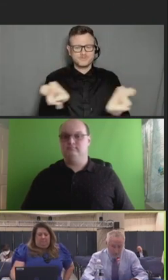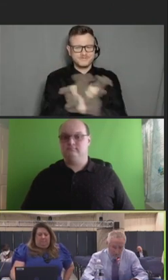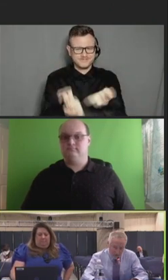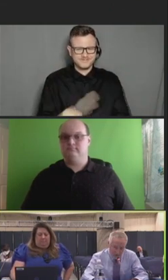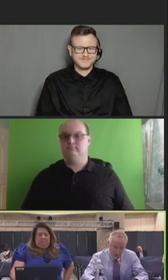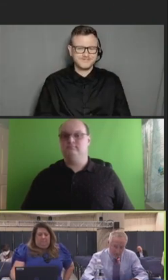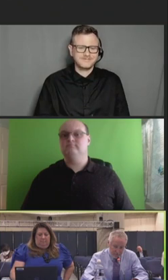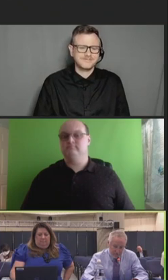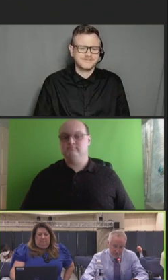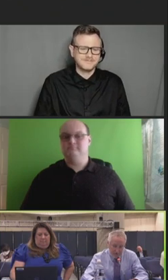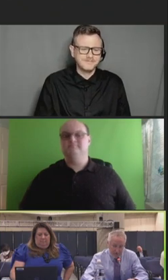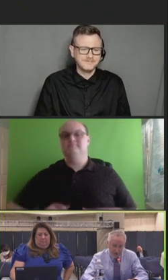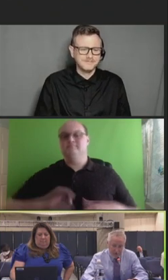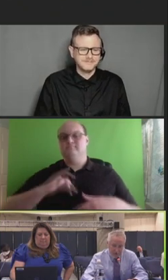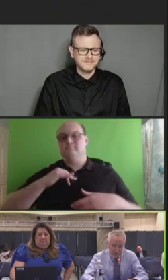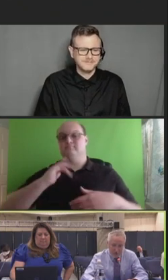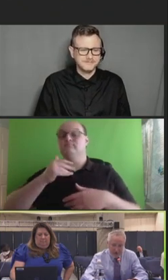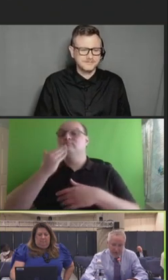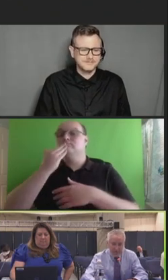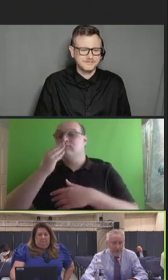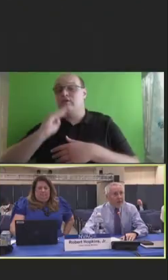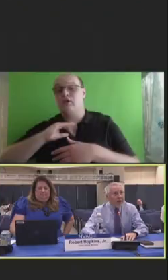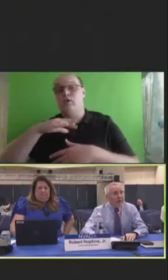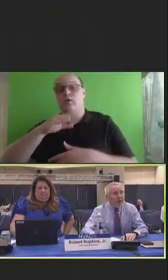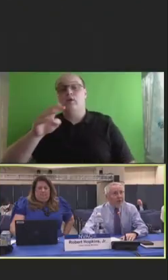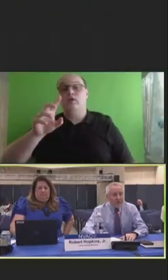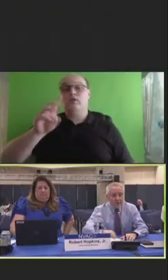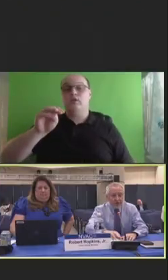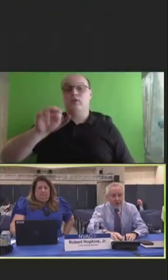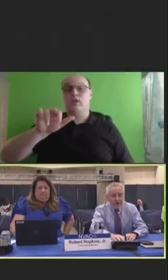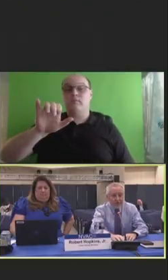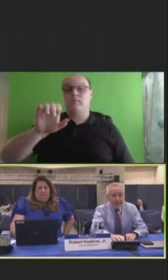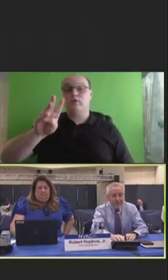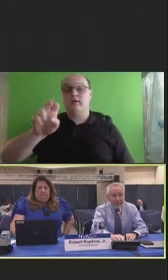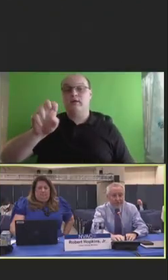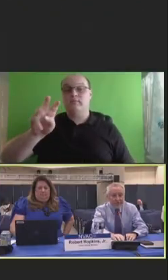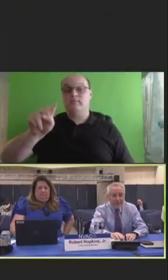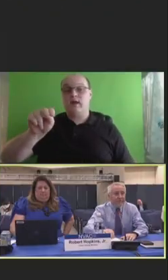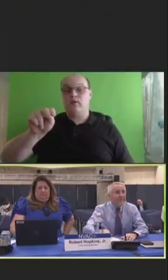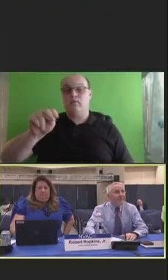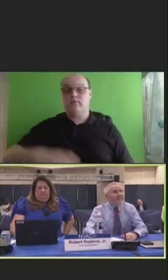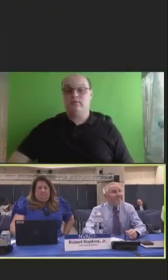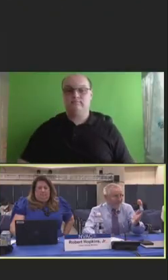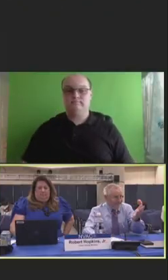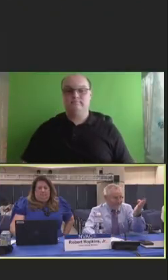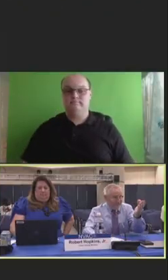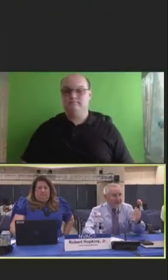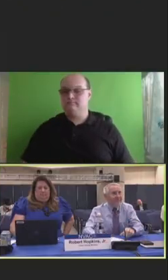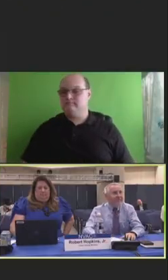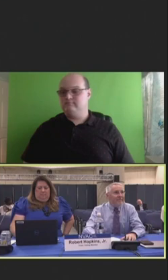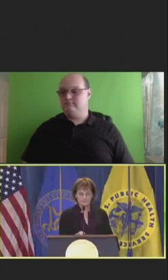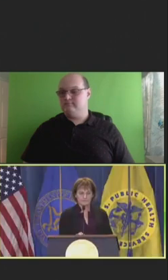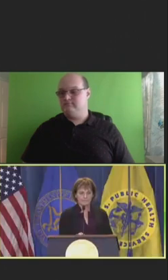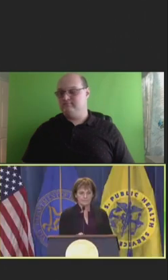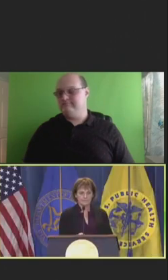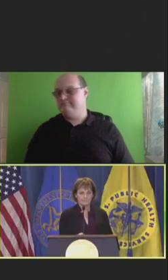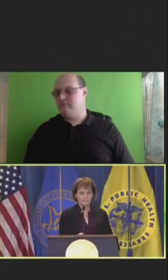Our next presenter is Dr. Marie Brown from the American Medical Association.